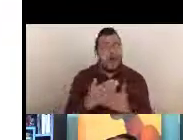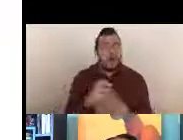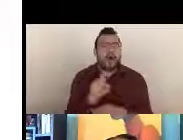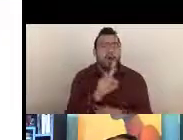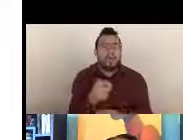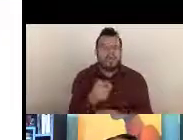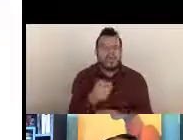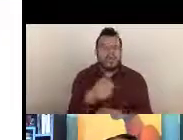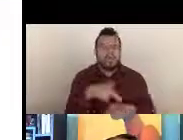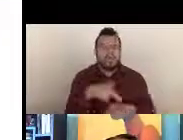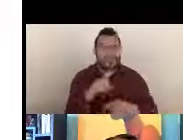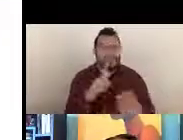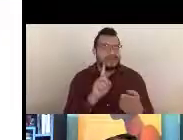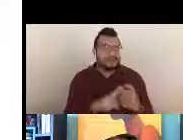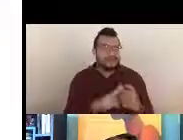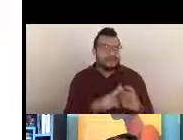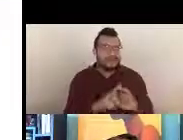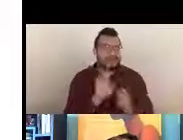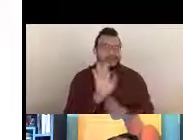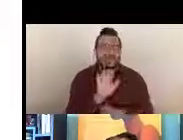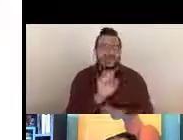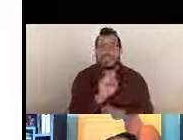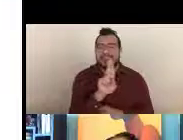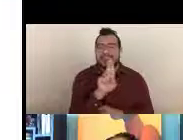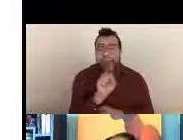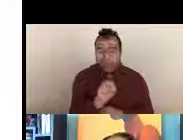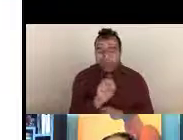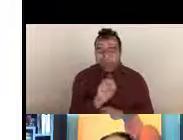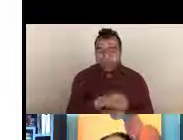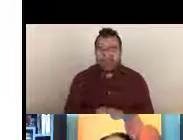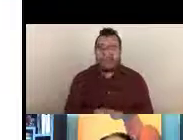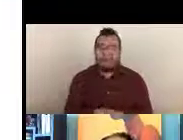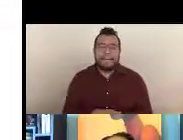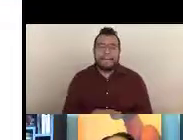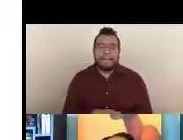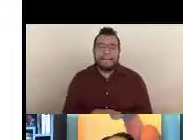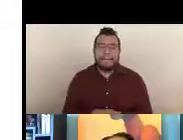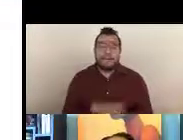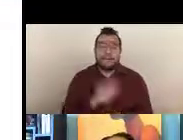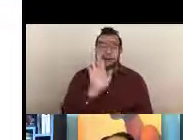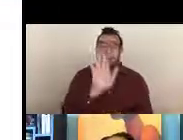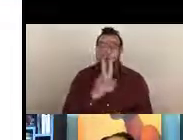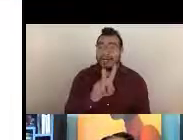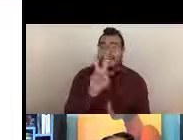to your Scientific Review Officer. You can find your assigned Scientific Review Officer's